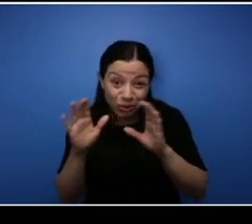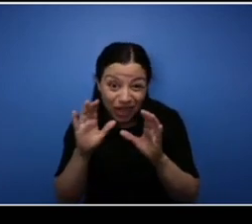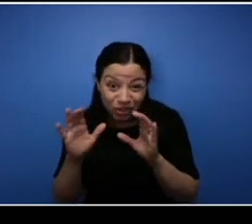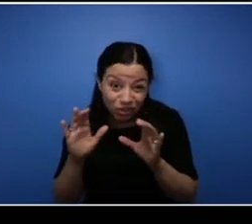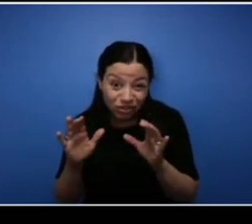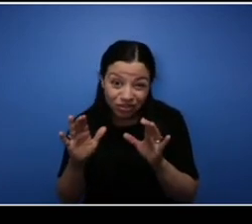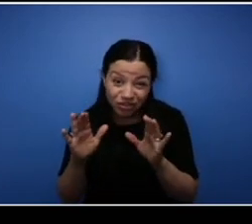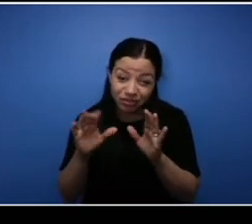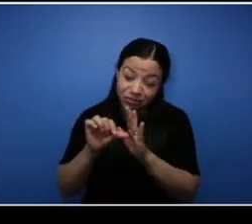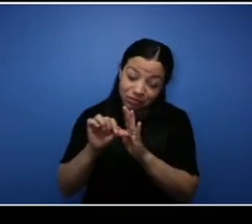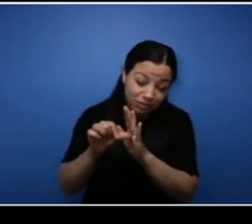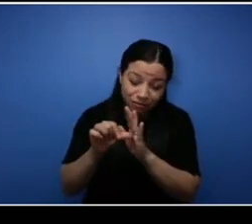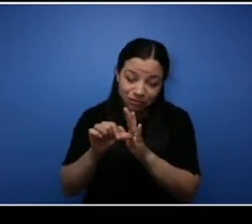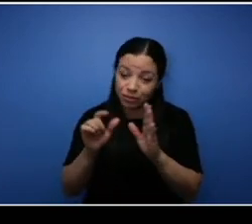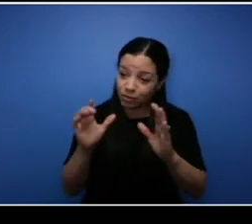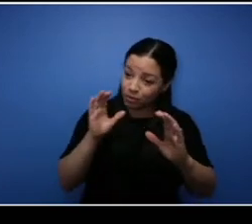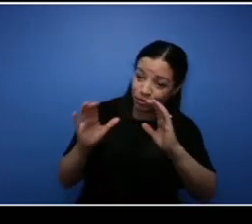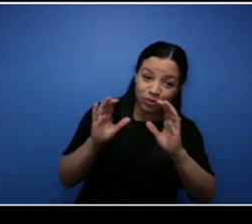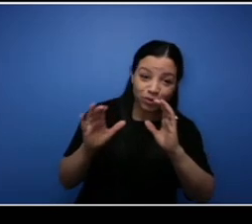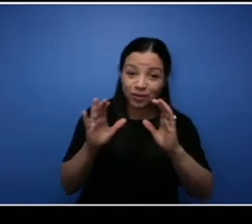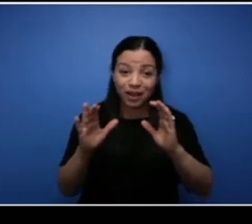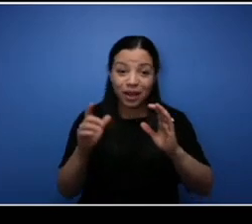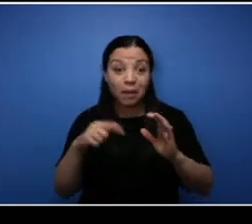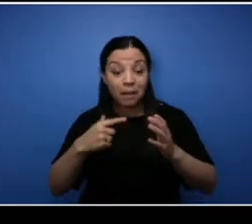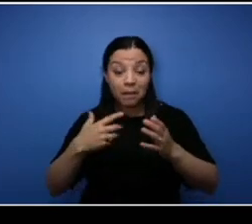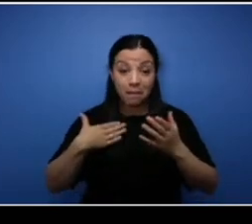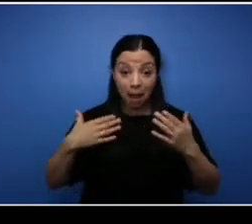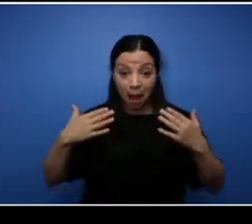you know you don't have to be a really outgoing person but you're going to know how to communicate